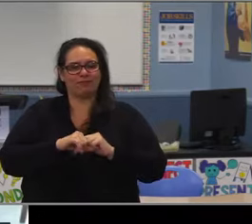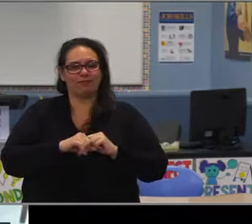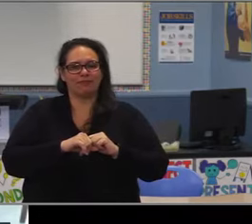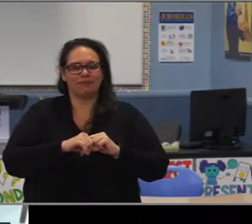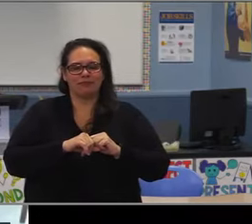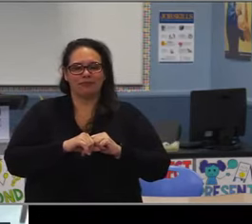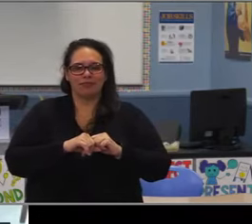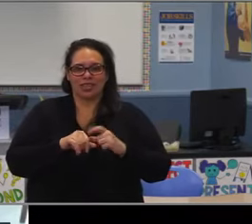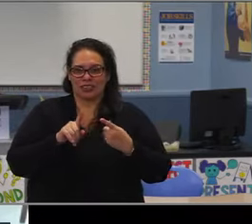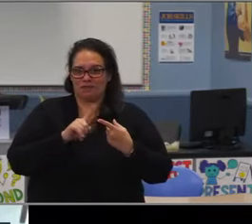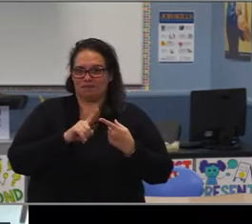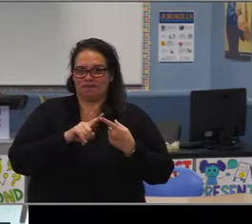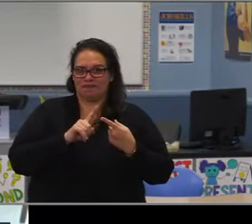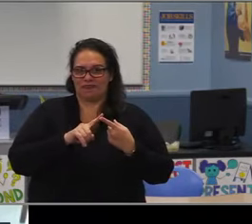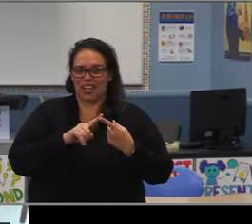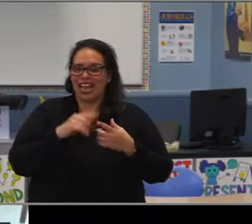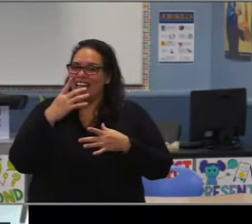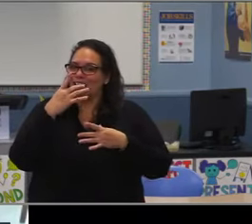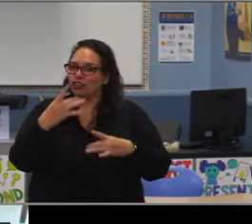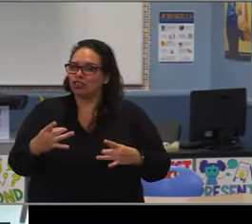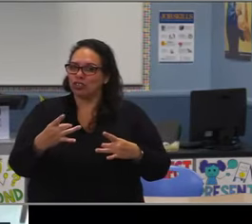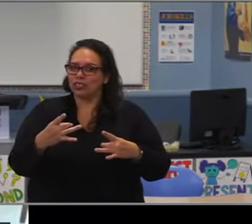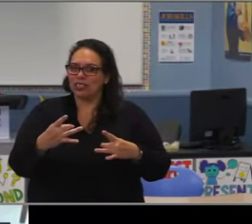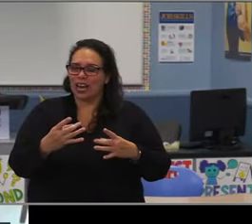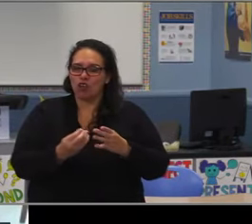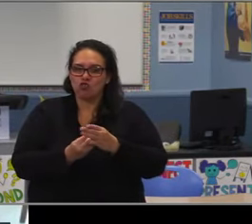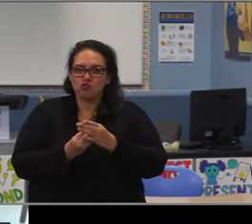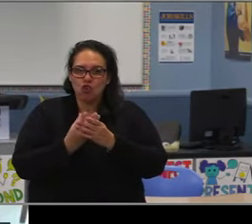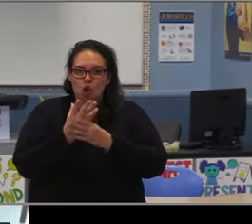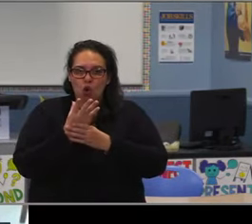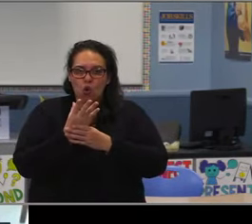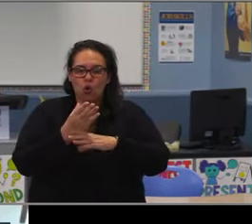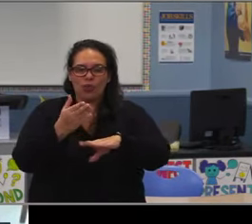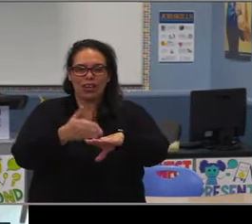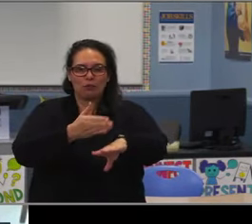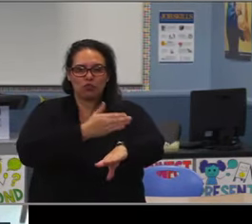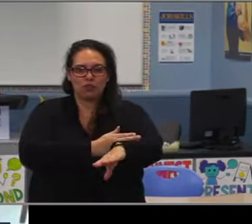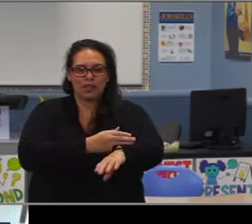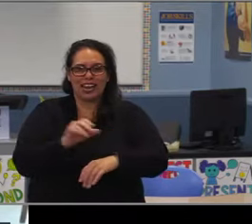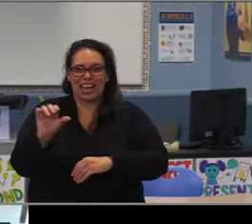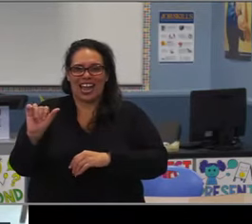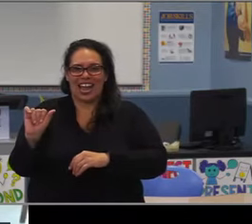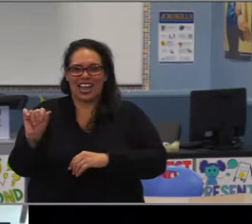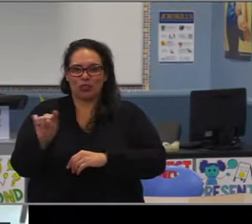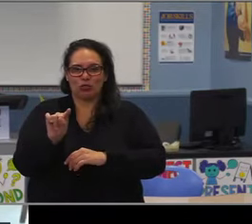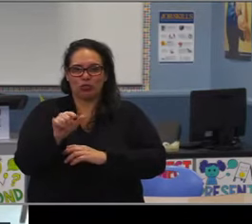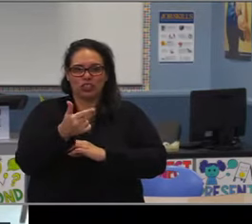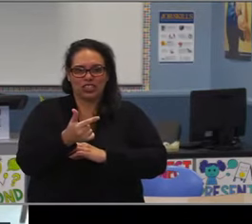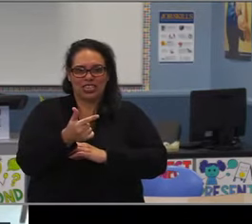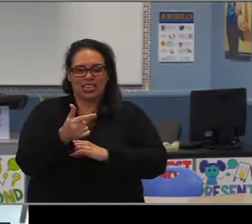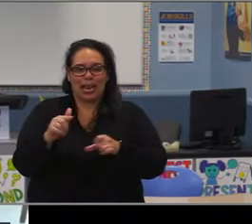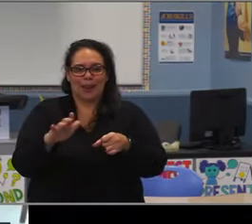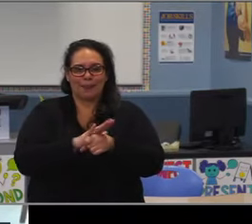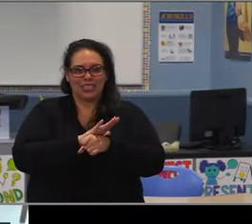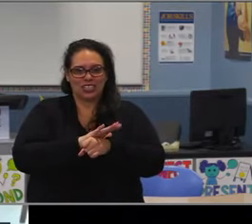If six grade accelerated math is a good predictor and notion of where students will end up